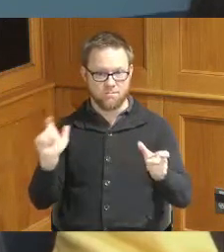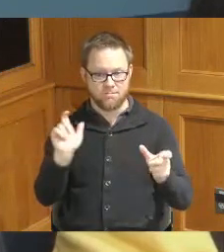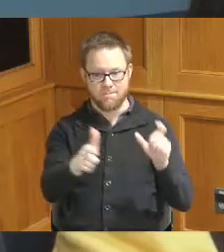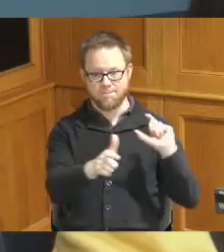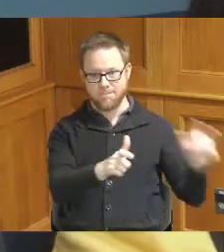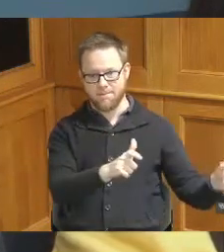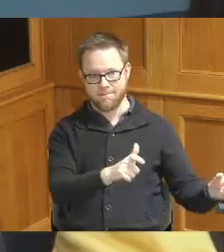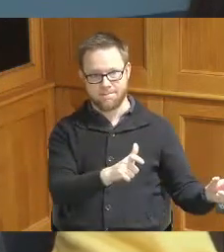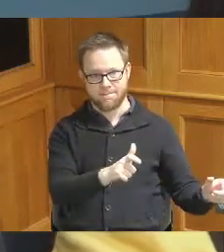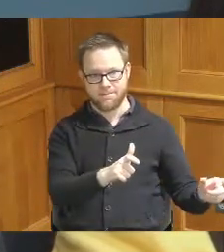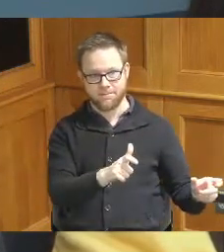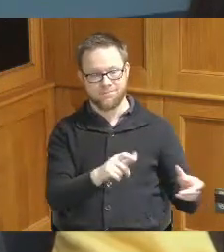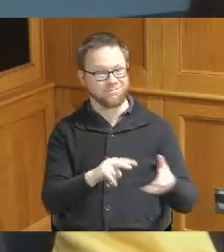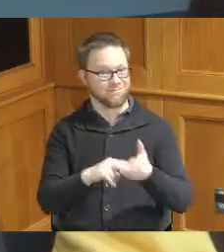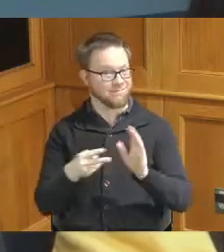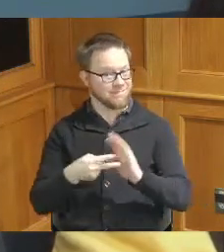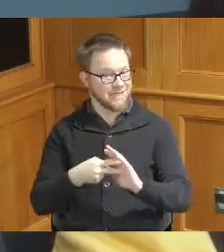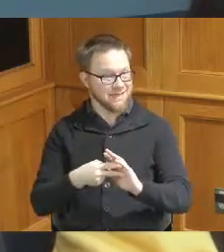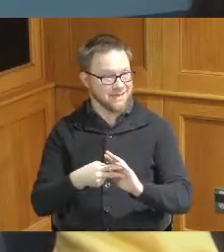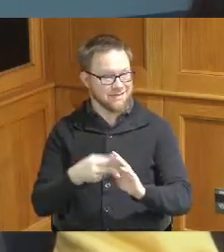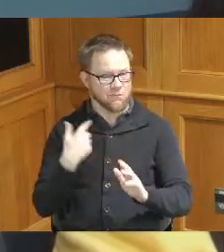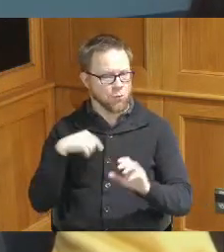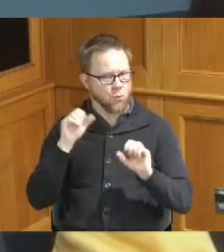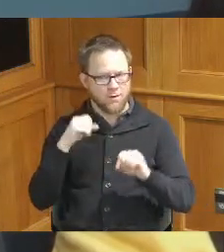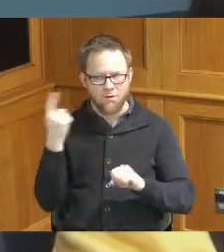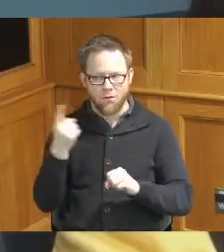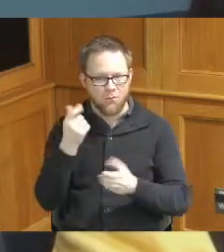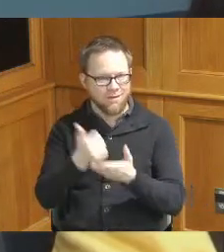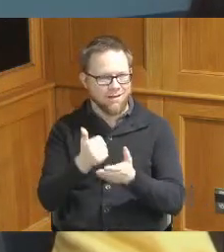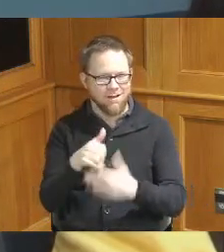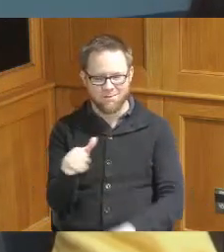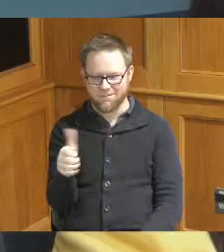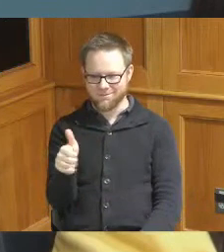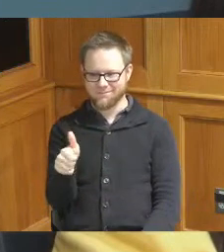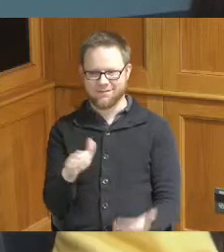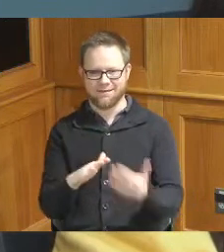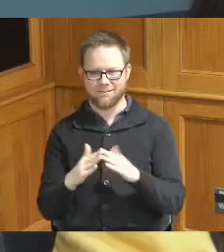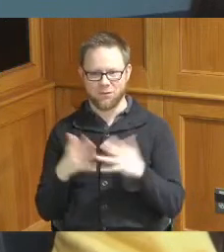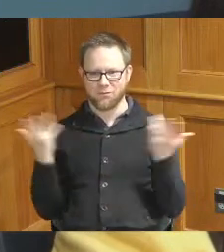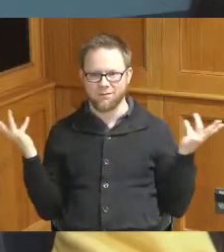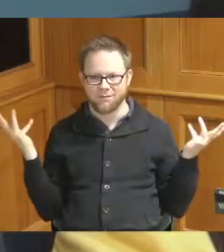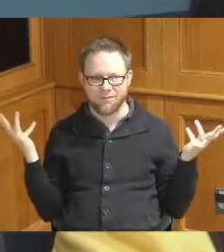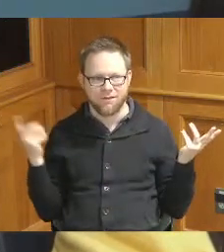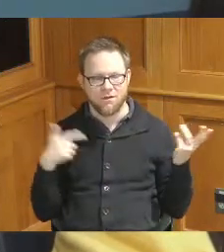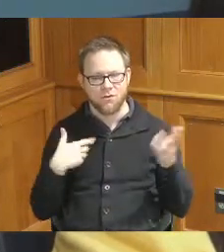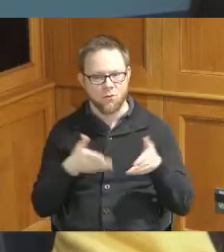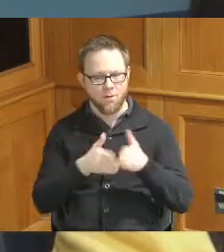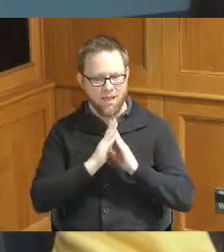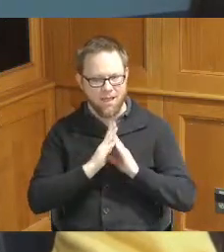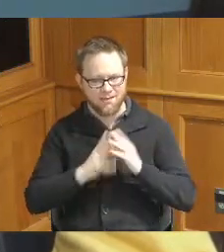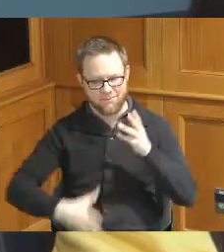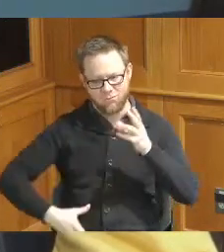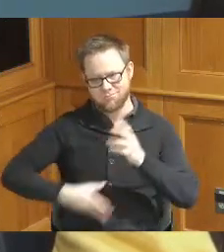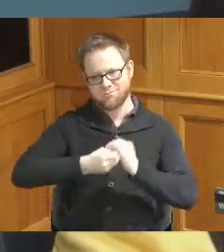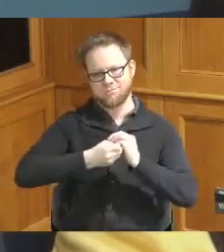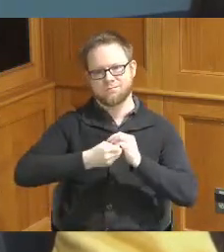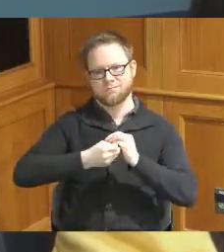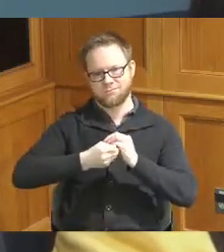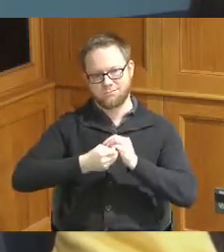which would mean we could only help 10 communities and I am asking for a supplemental adjustment to